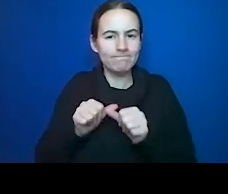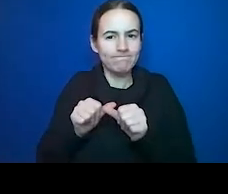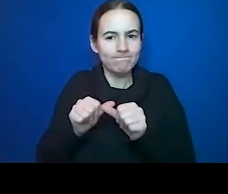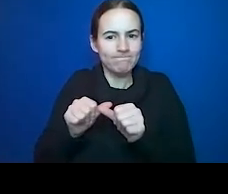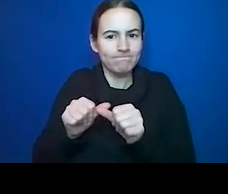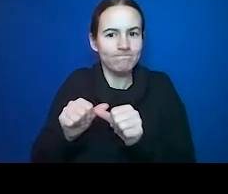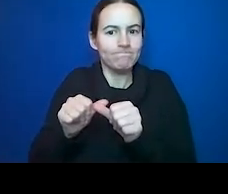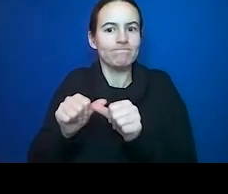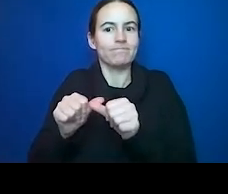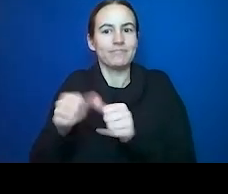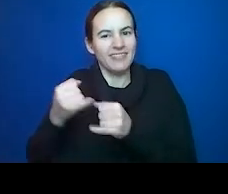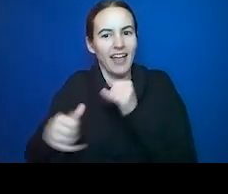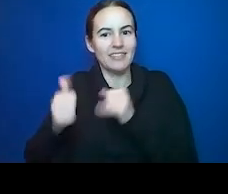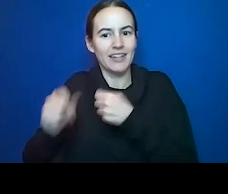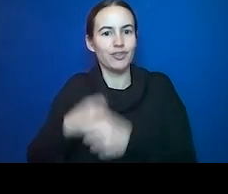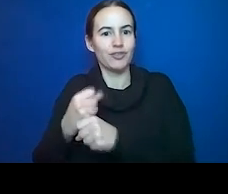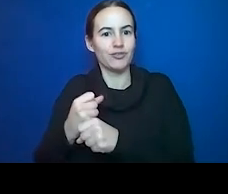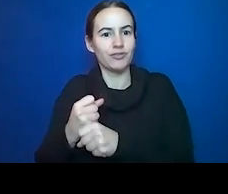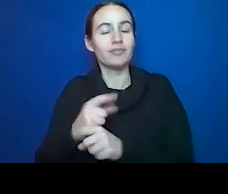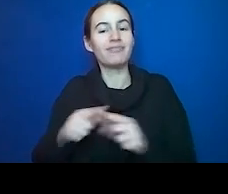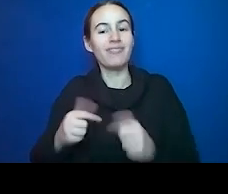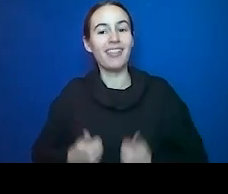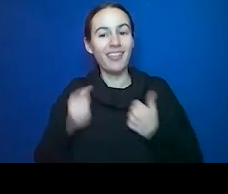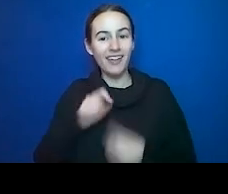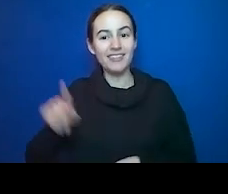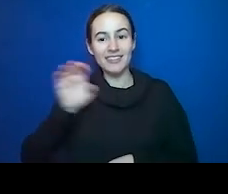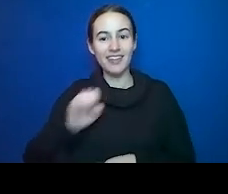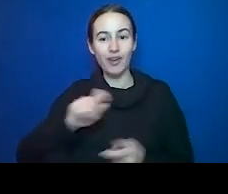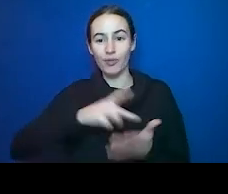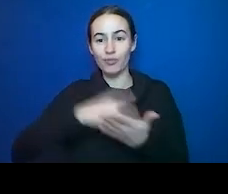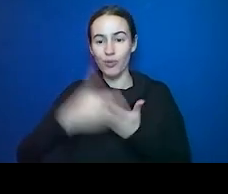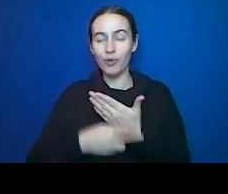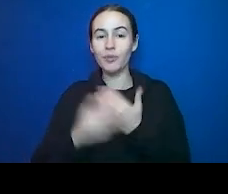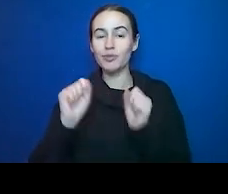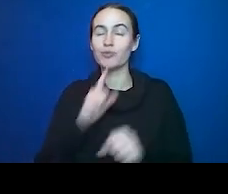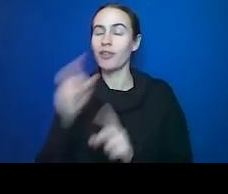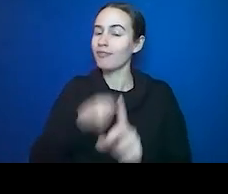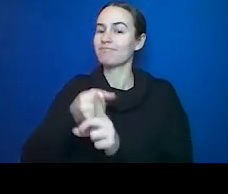difference for many of us.